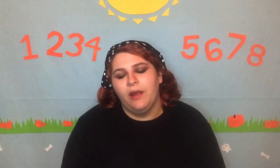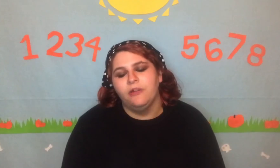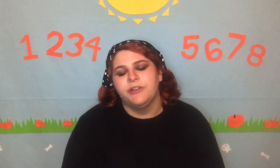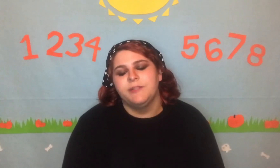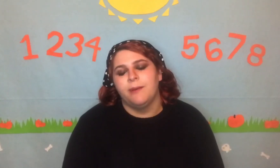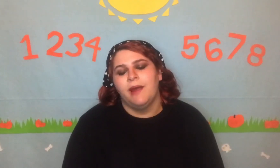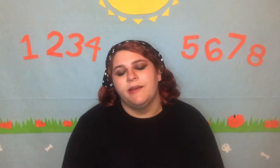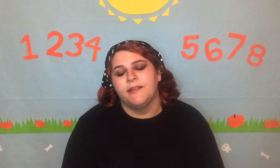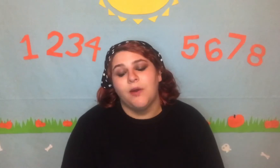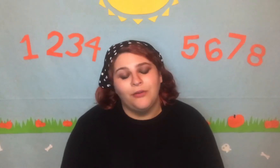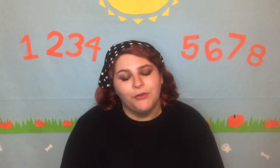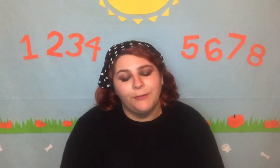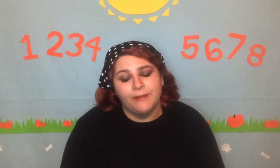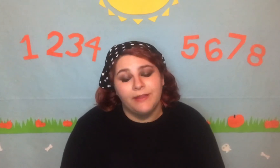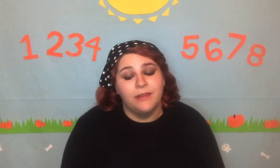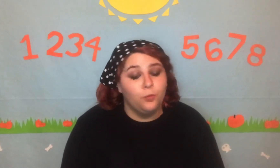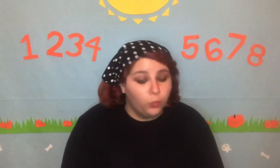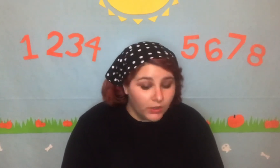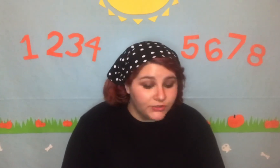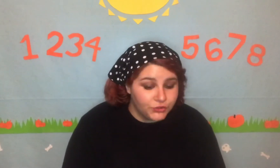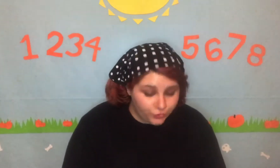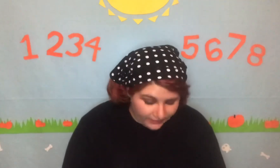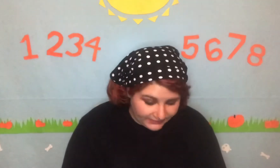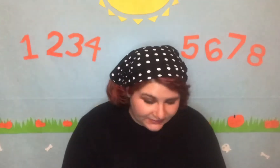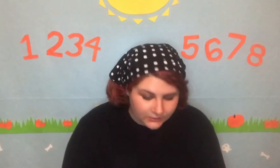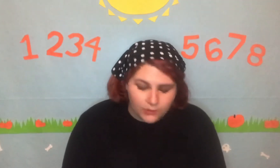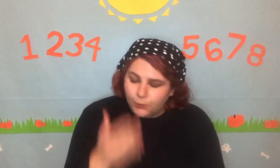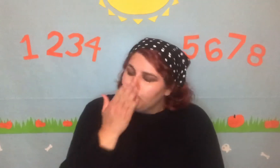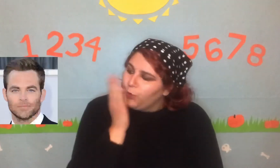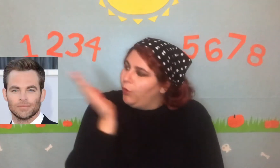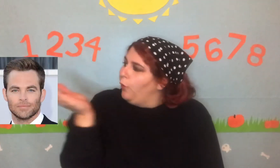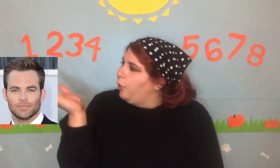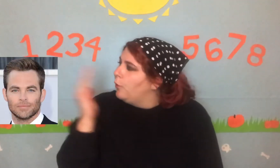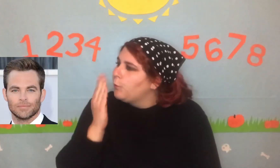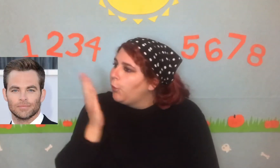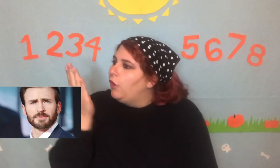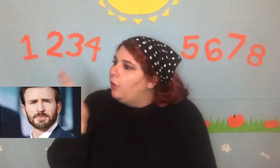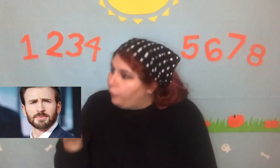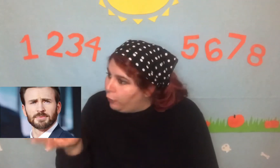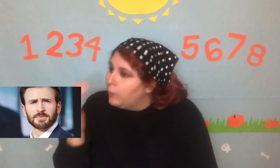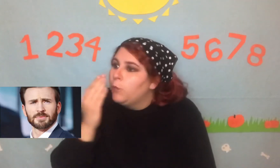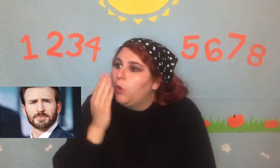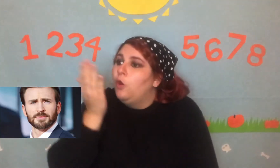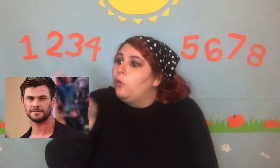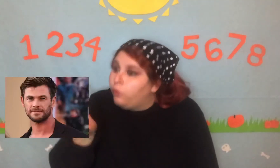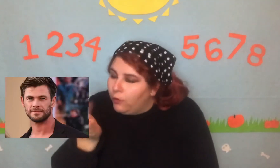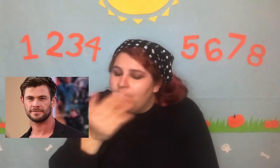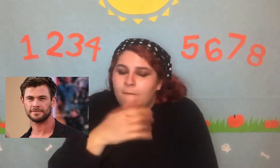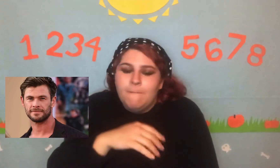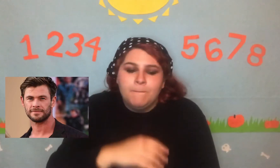Chris Pratt is arguably the worst Chris *blows kisses to all the other Chris's)